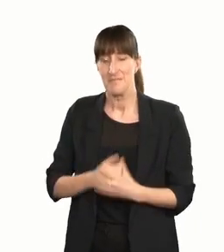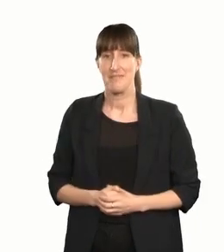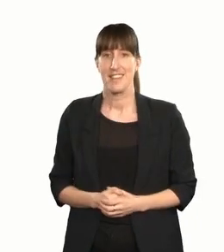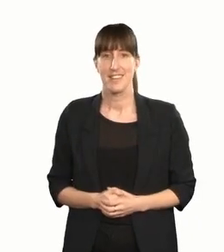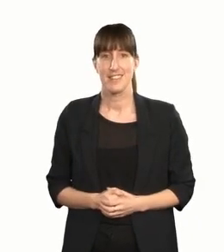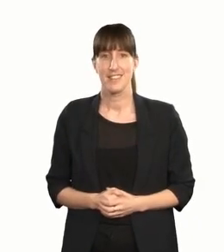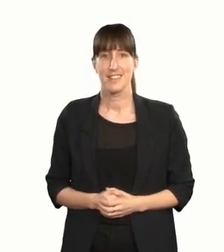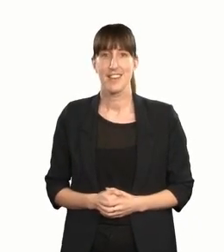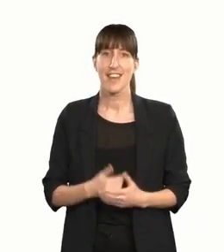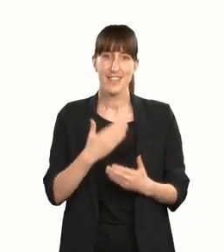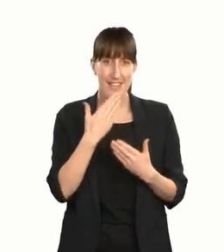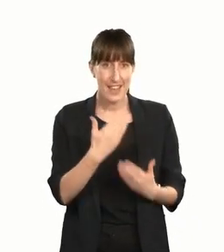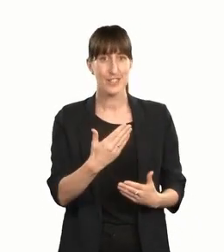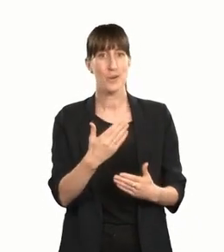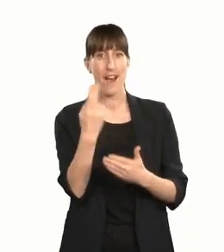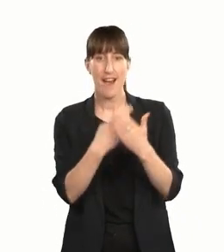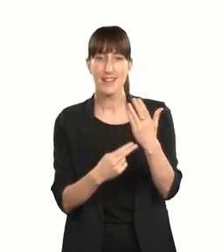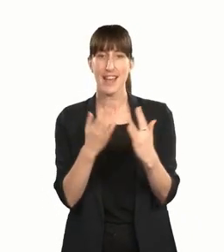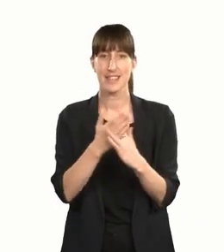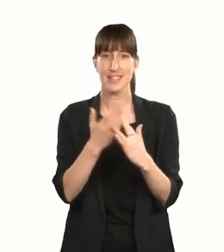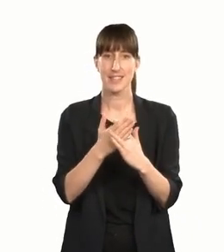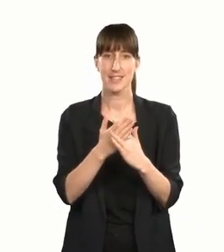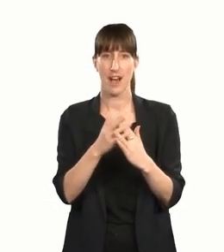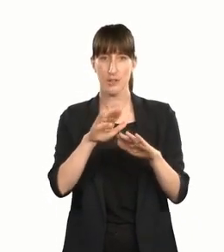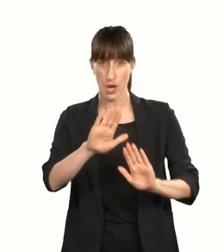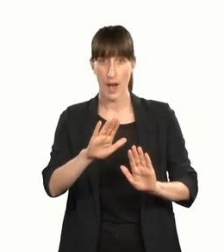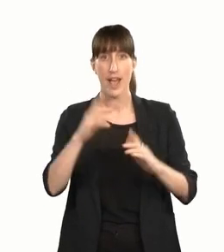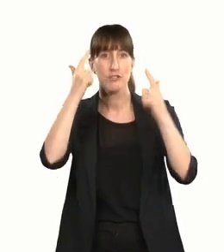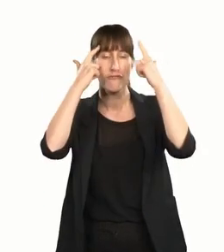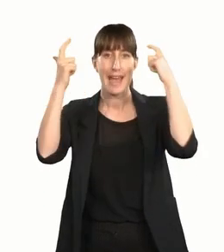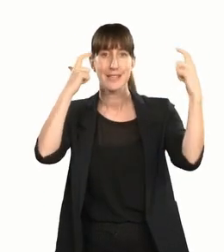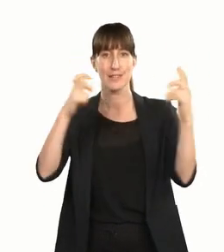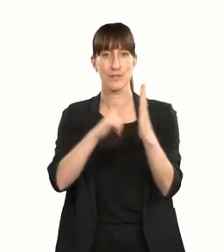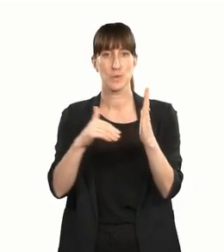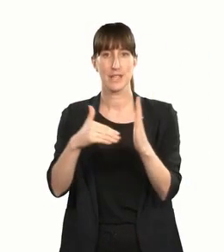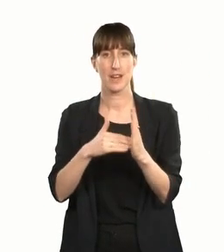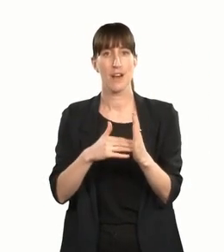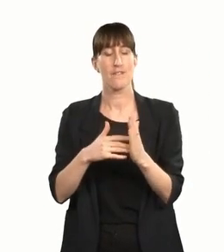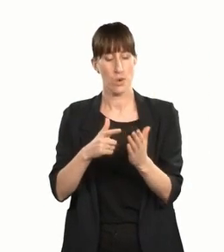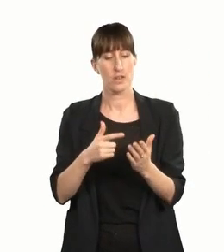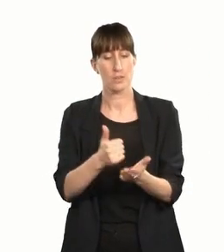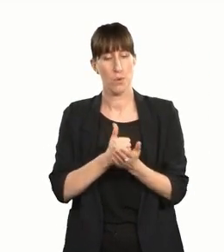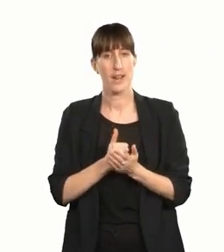Our thanks to Arts Access Aotearoa and Creative New Zealand for the award and the acknowledgement of our mahi — work.